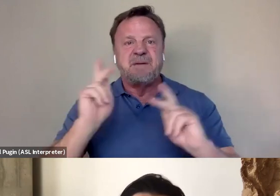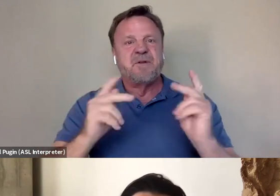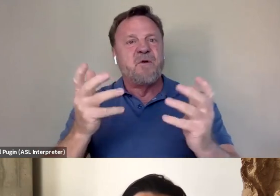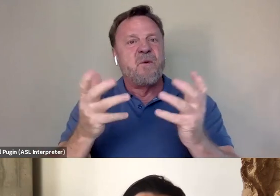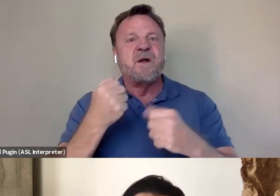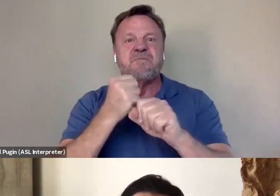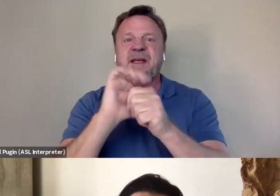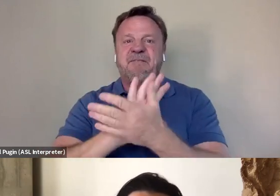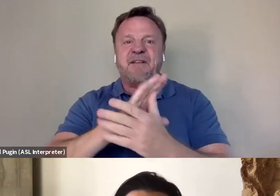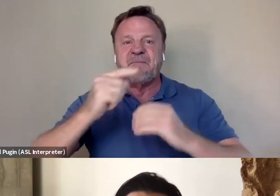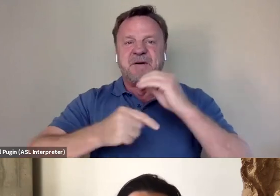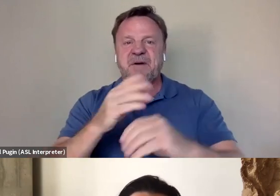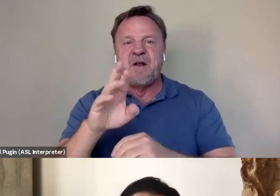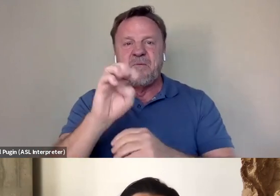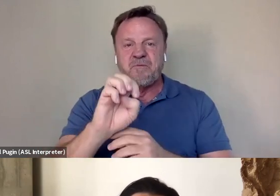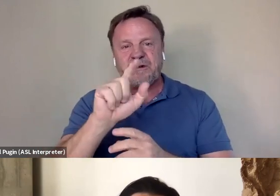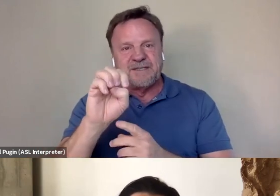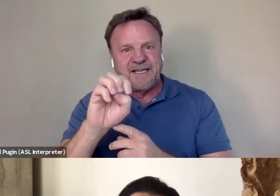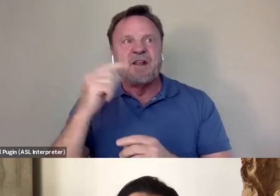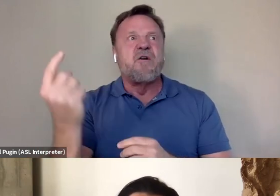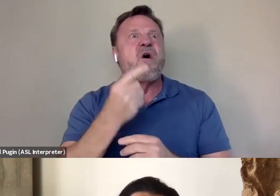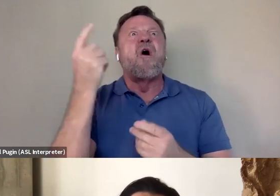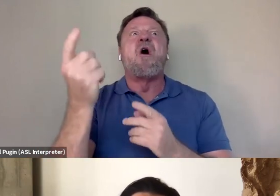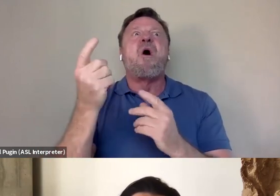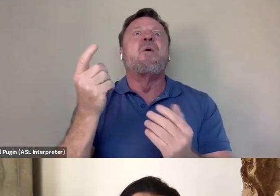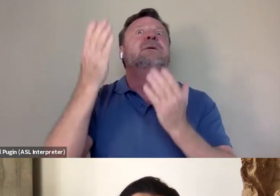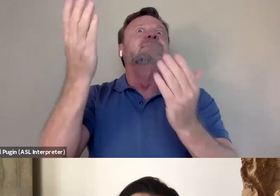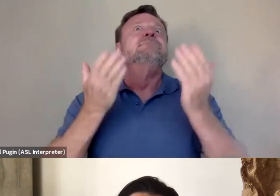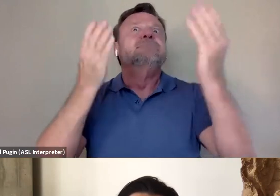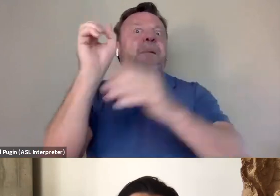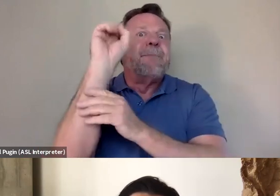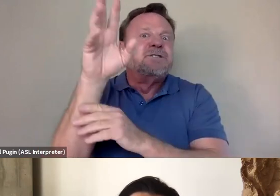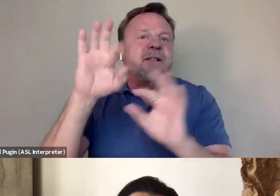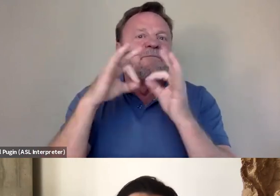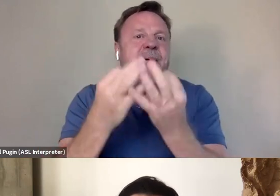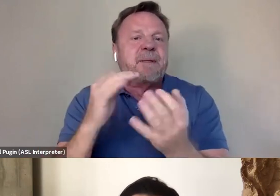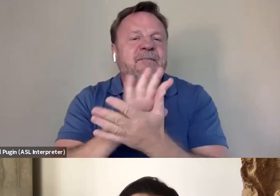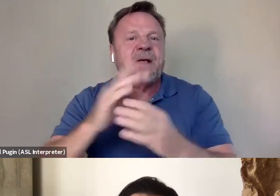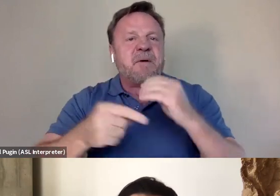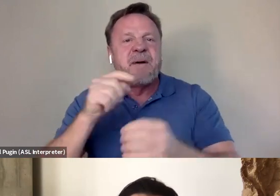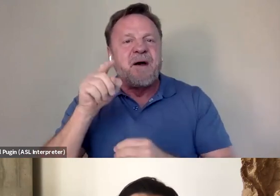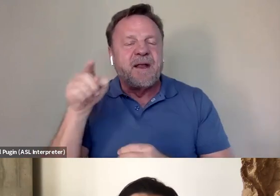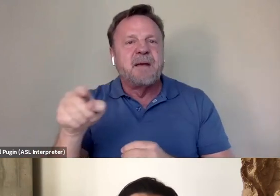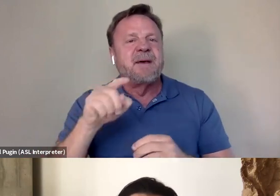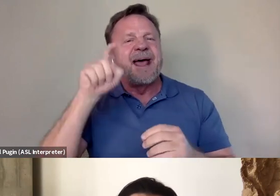about Bruce Lee that are constantly pitching the family, a film about Bruce Lee. And I had to come in with that very specific angle of